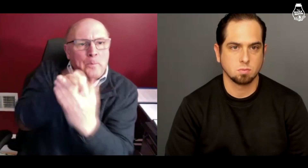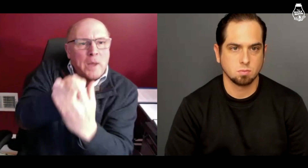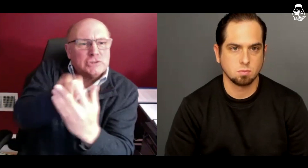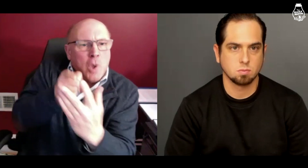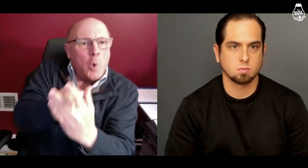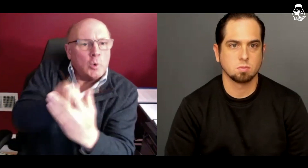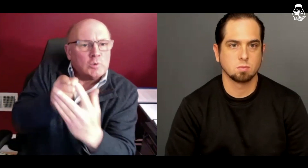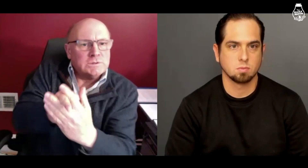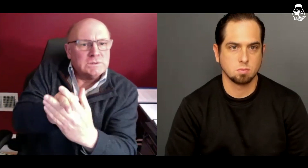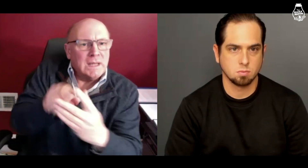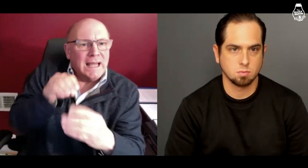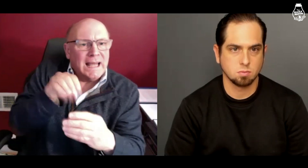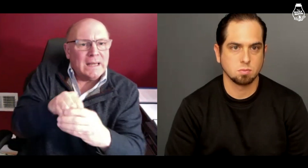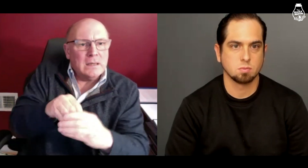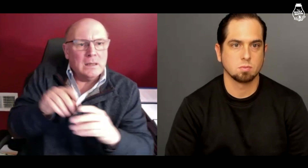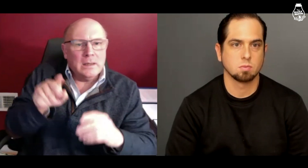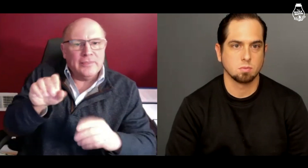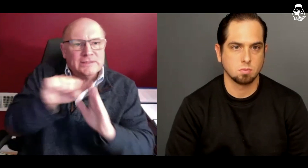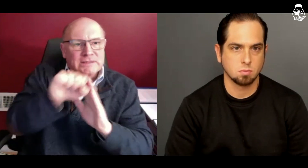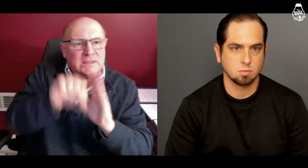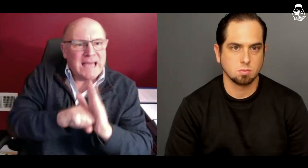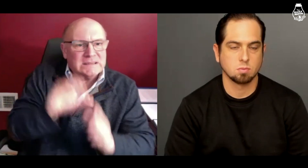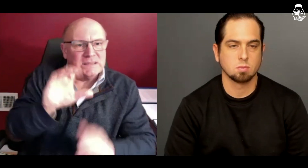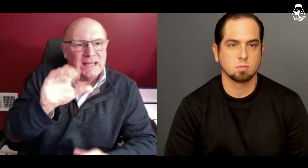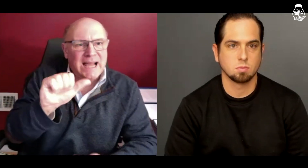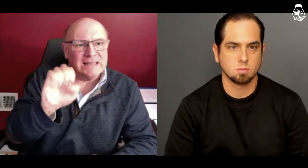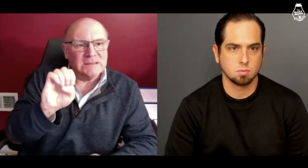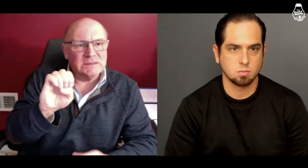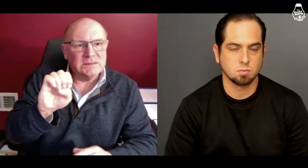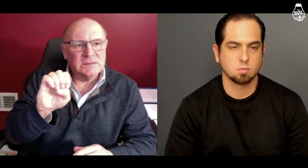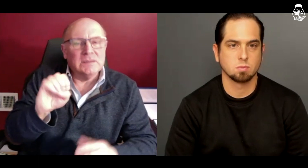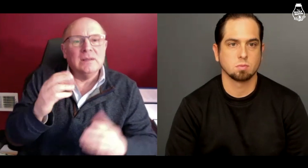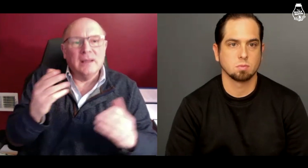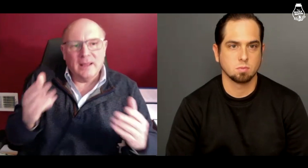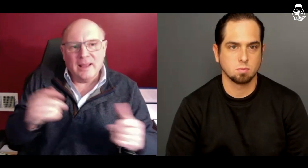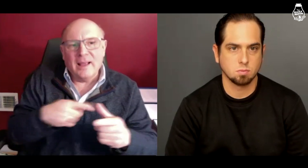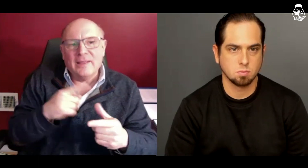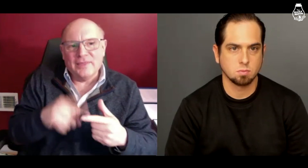by punching holes in the state's case.